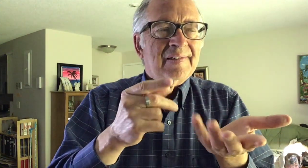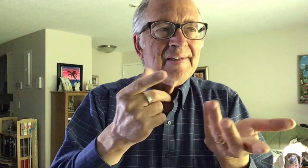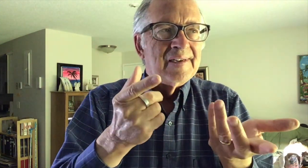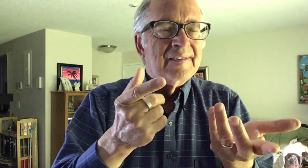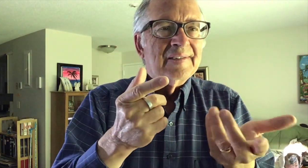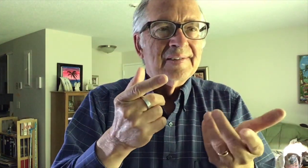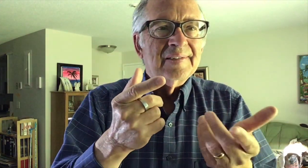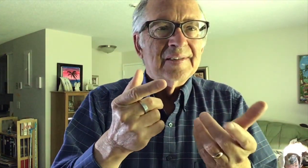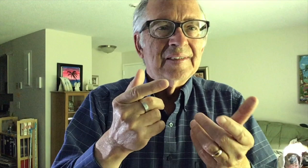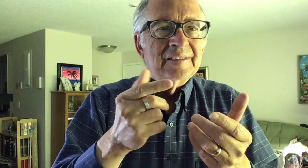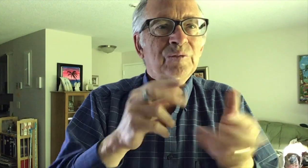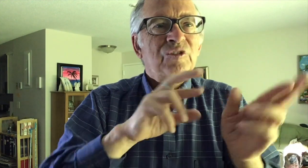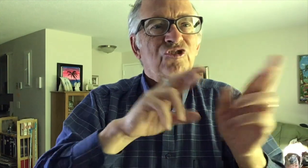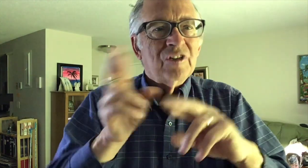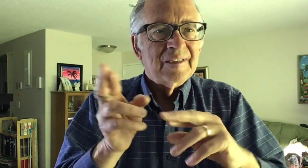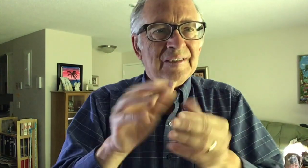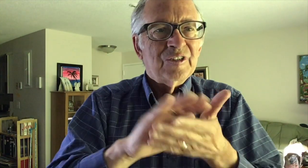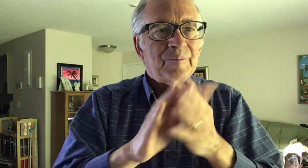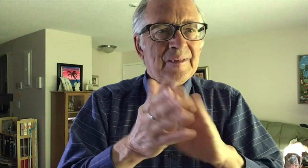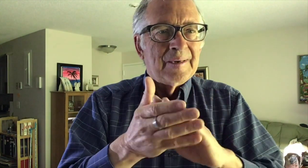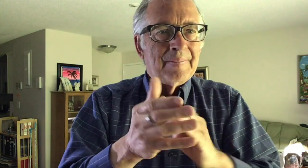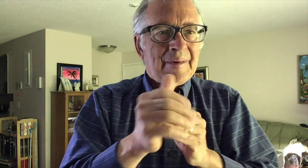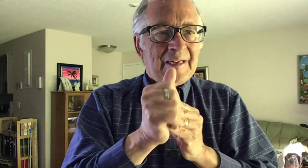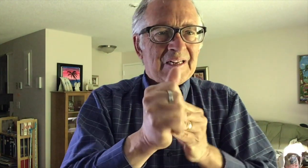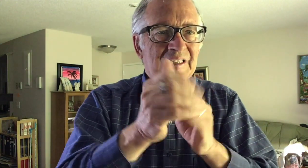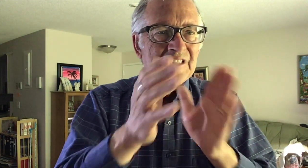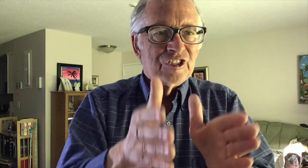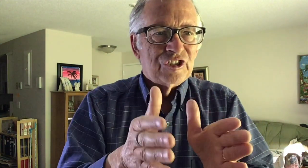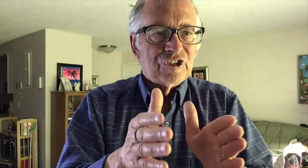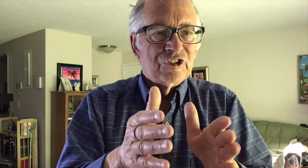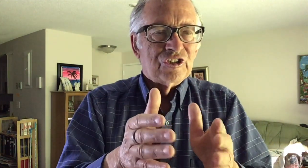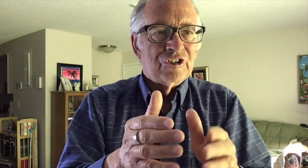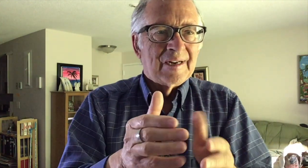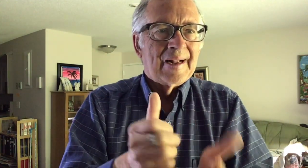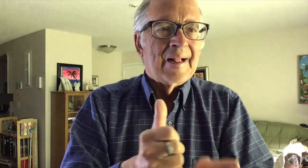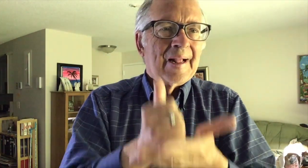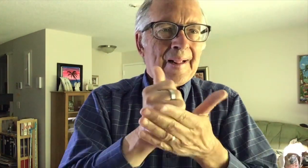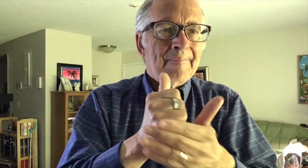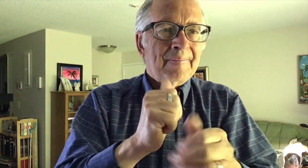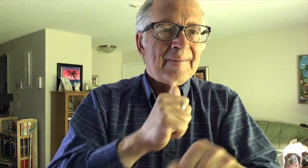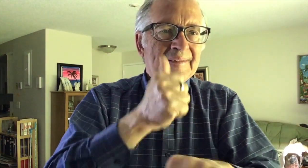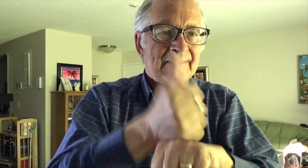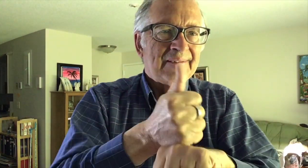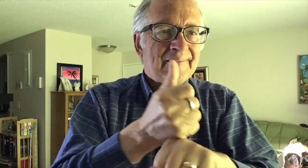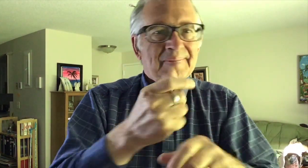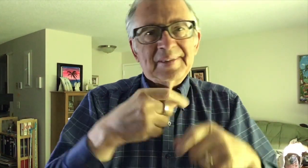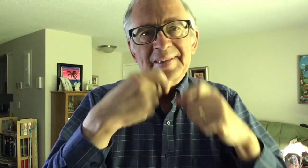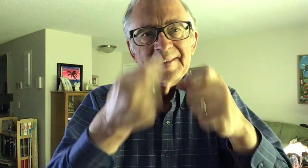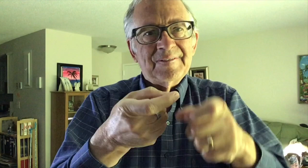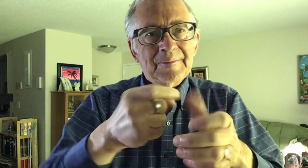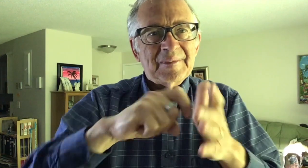and he's giving him a second chance. Jesus knows that Peter is ready,